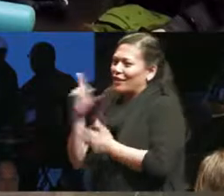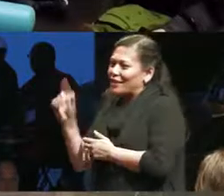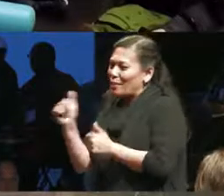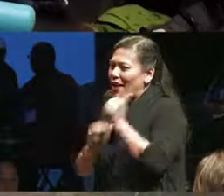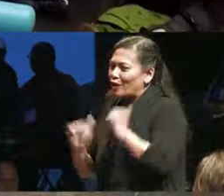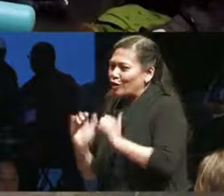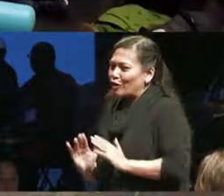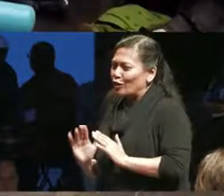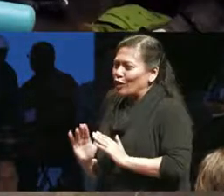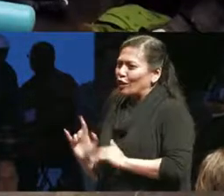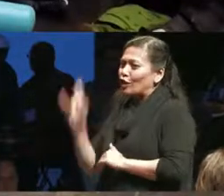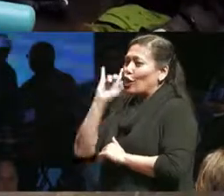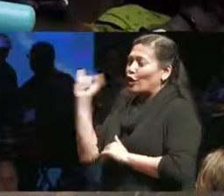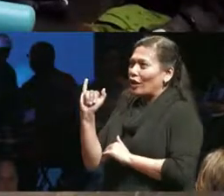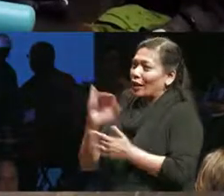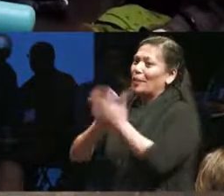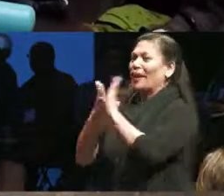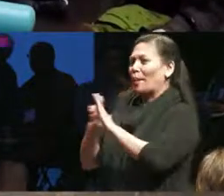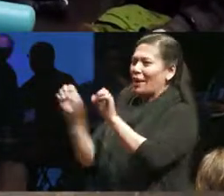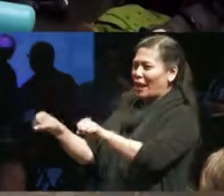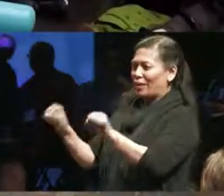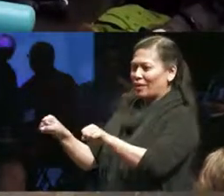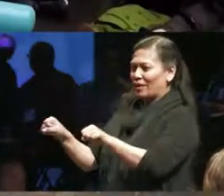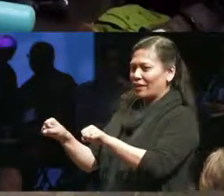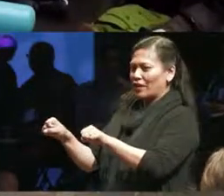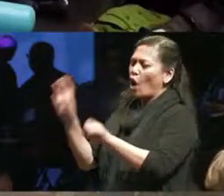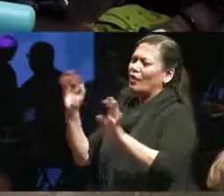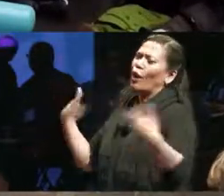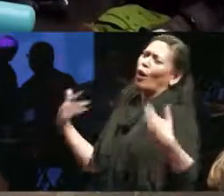role to appear to be able that would be seen as some sort of heroic effort on